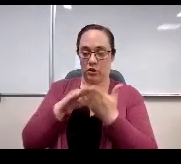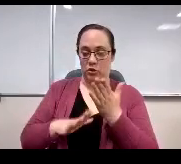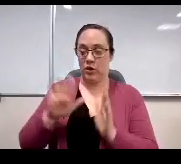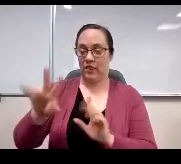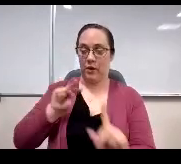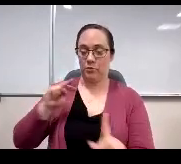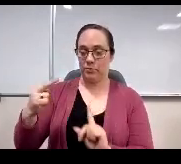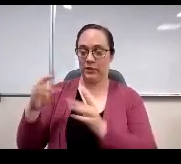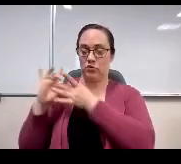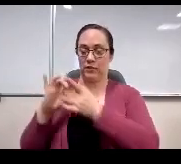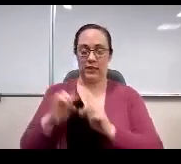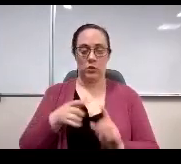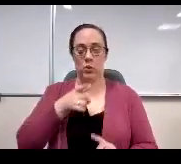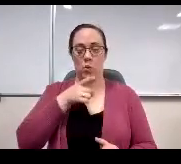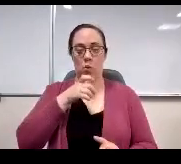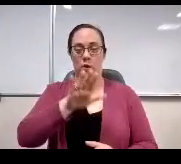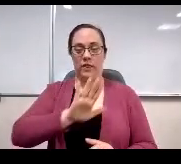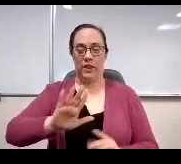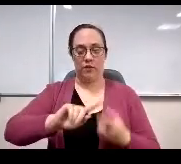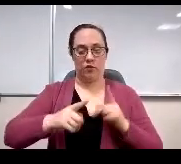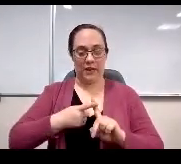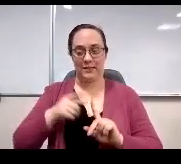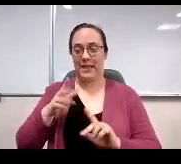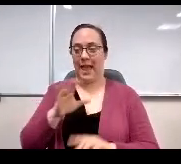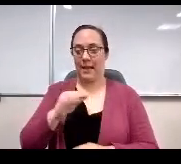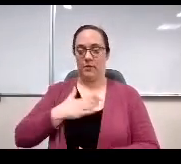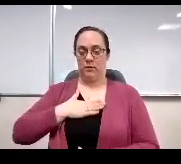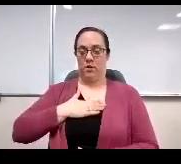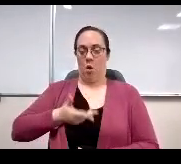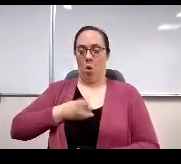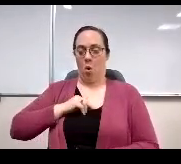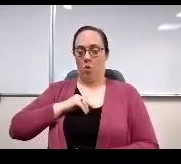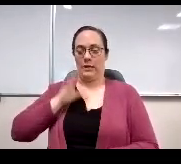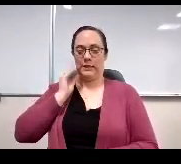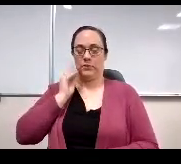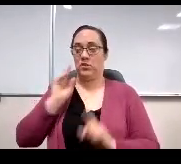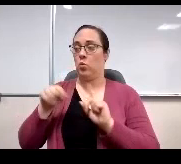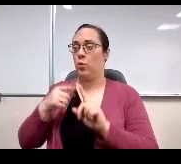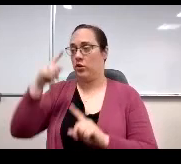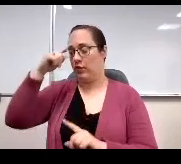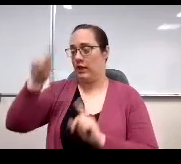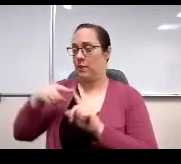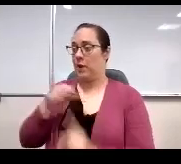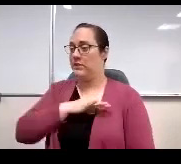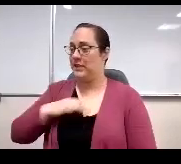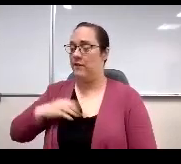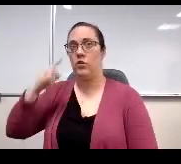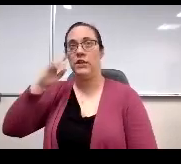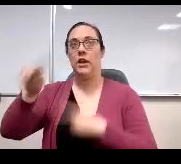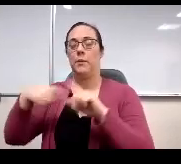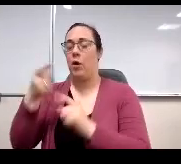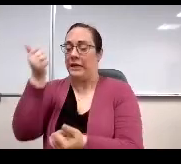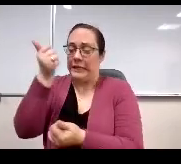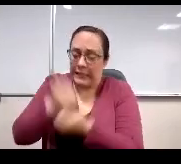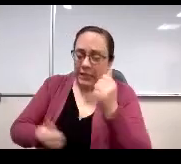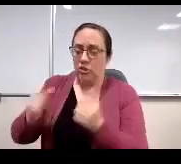their own experience when we think about staff, they're thinking of all of the students they have in their class. The world's all of the students